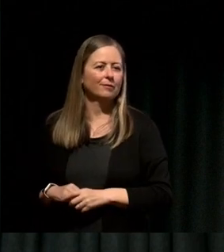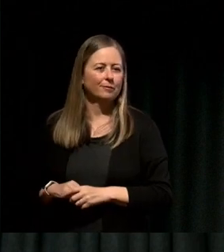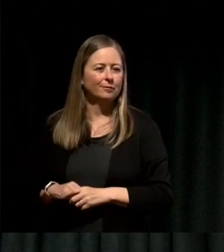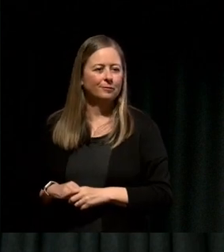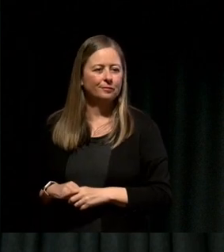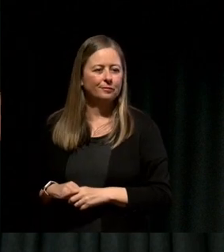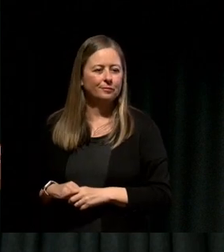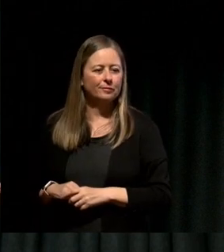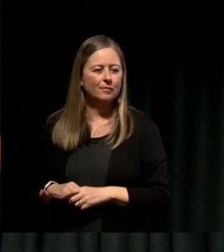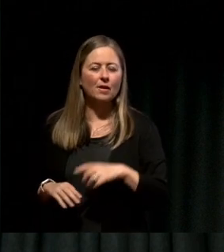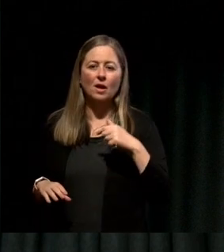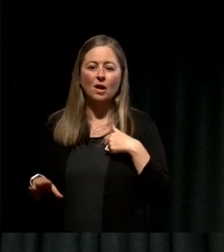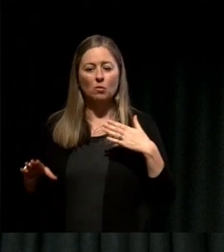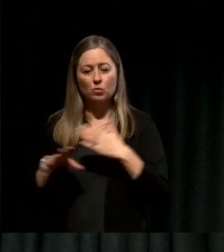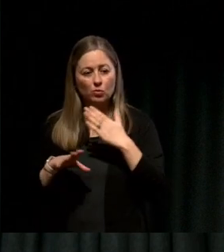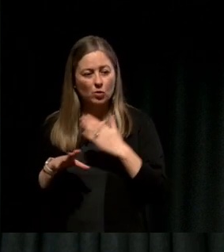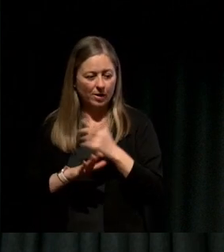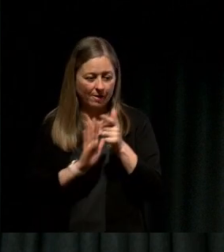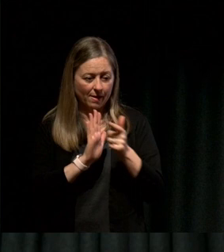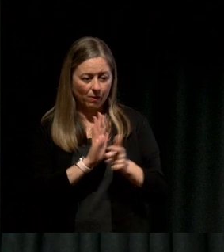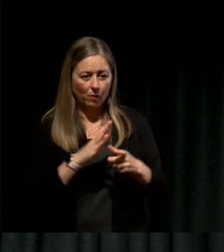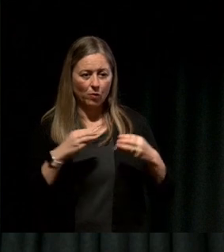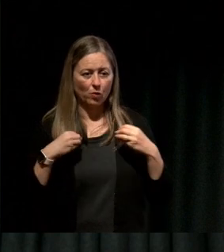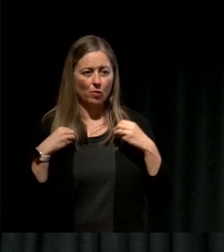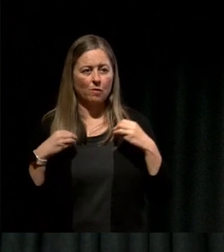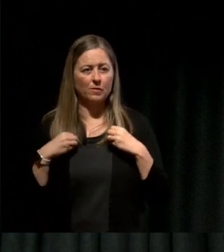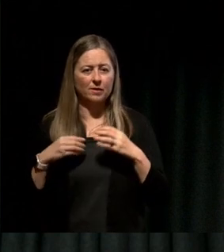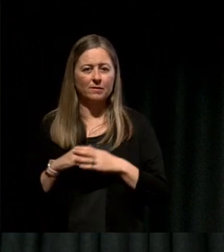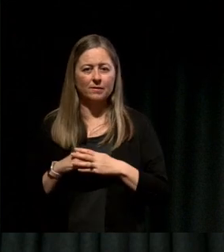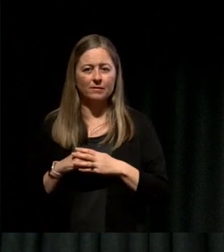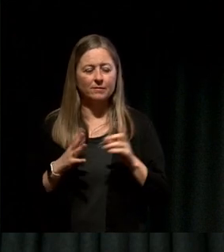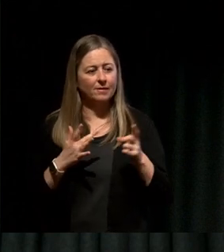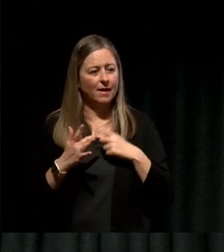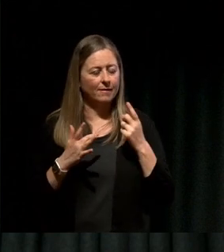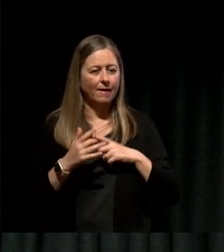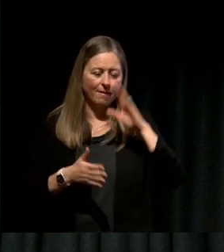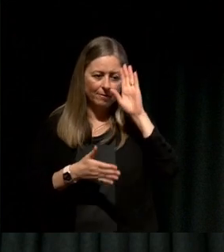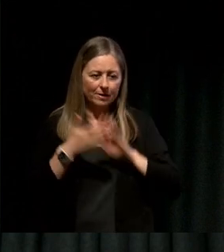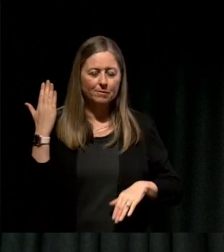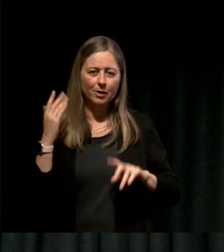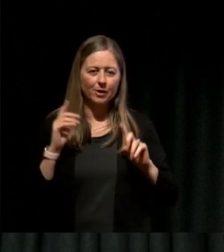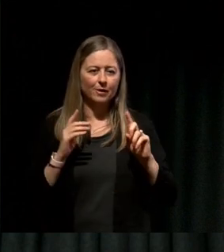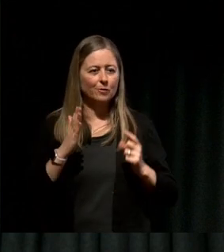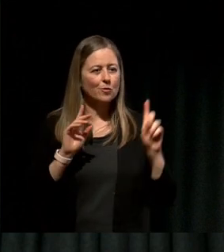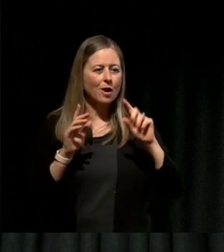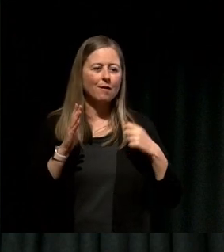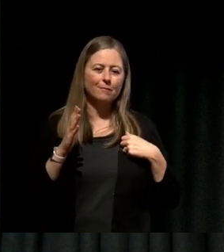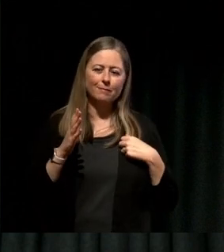And while I was working then in that law firm another incredible thing happened, I became a dad.